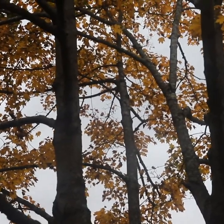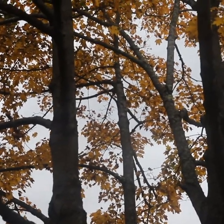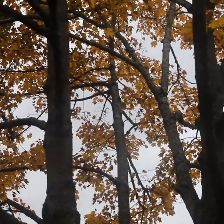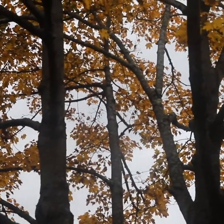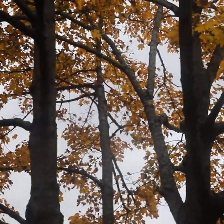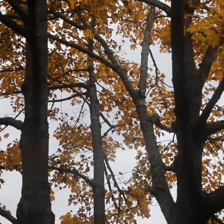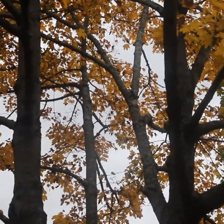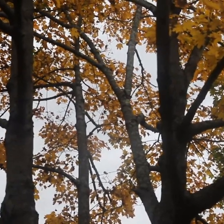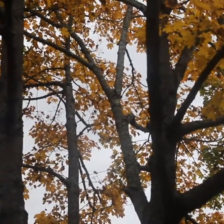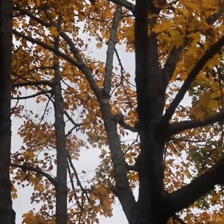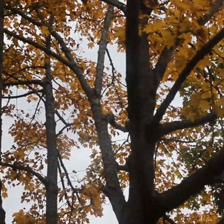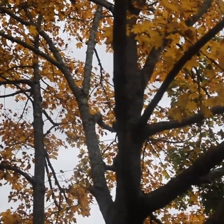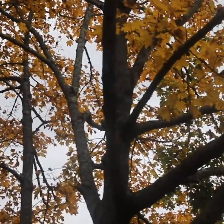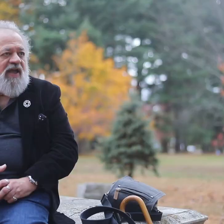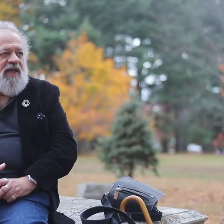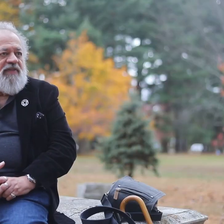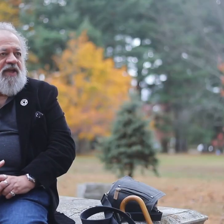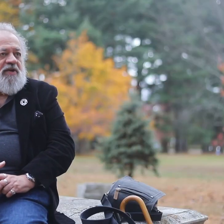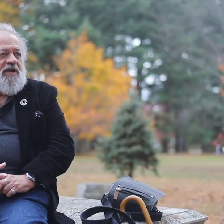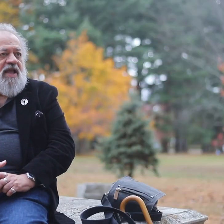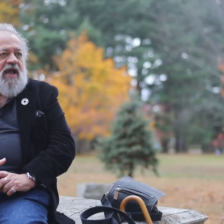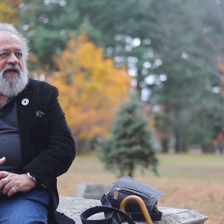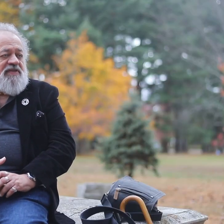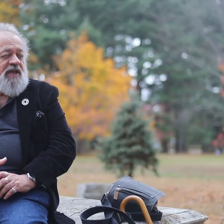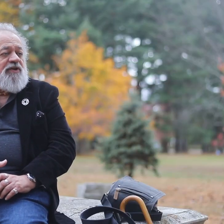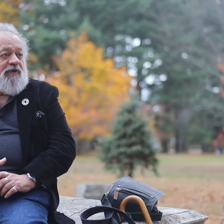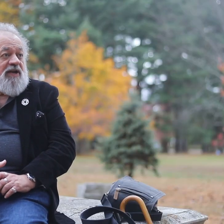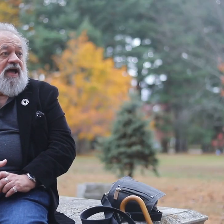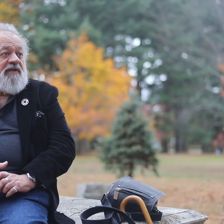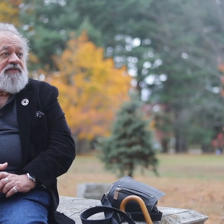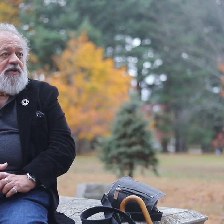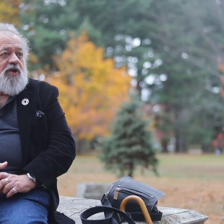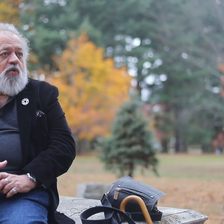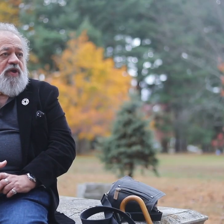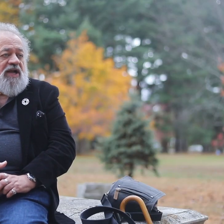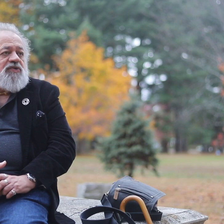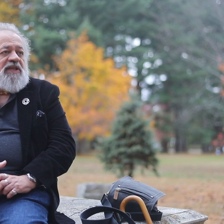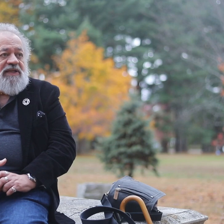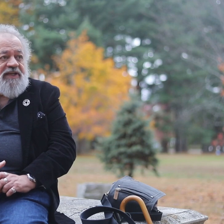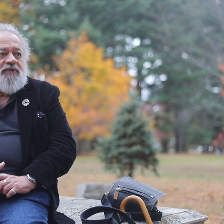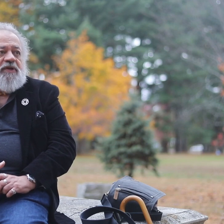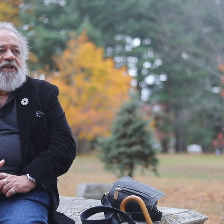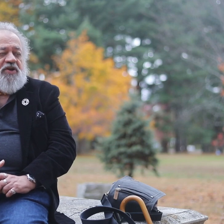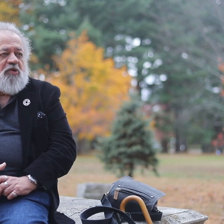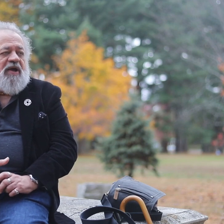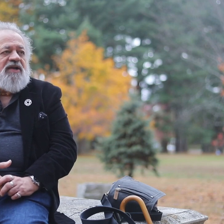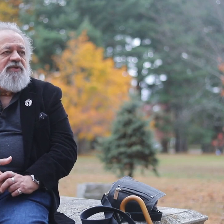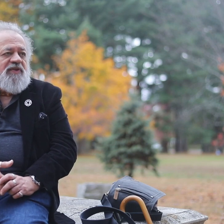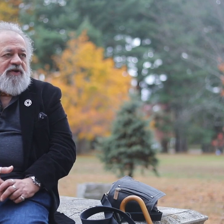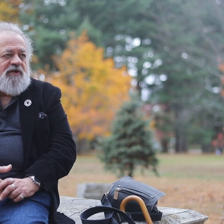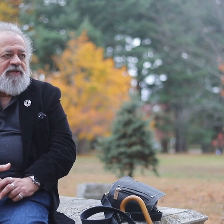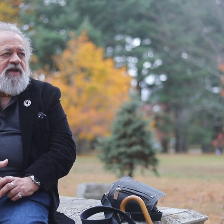we partake of that life and then at the end of our lives, we actually literally go back to the earth and